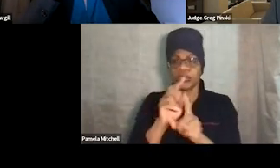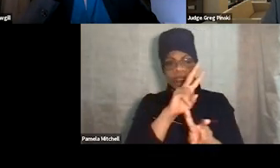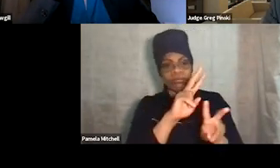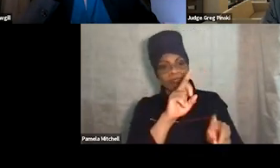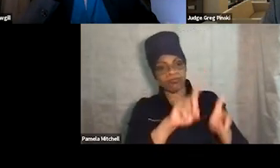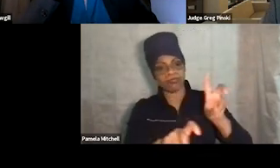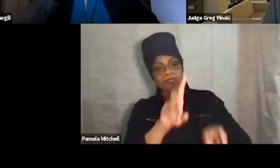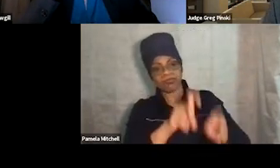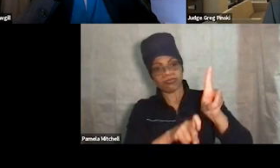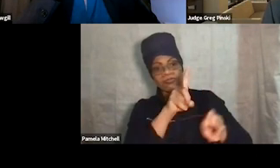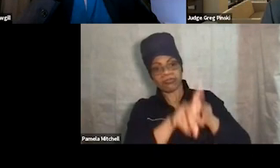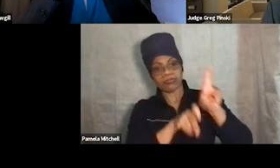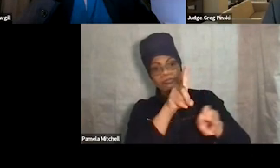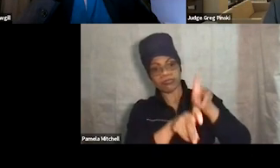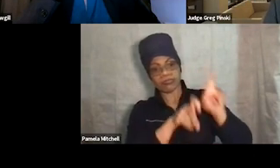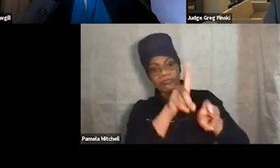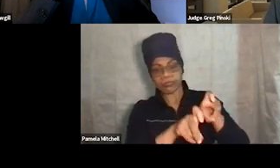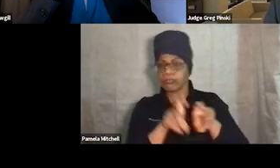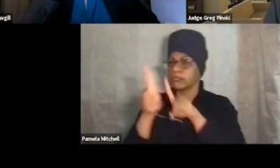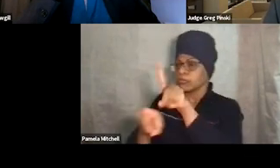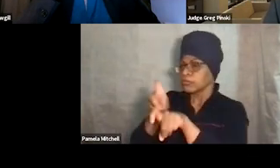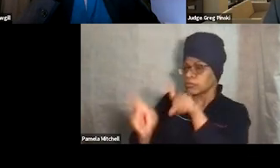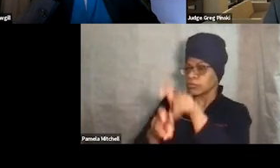to be, (coughs) excuse me, to be able, if they choose to do so,